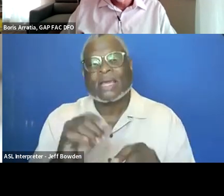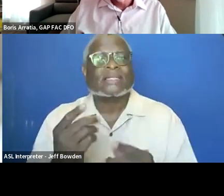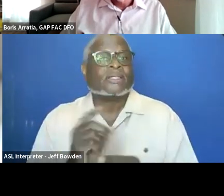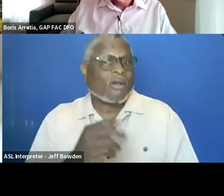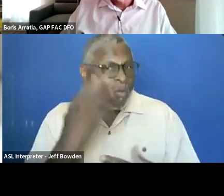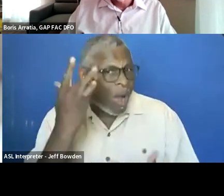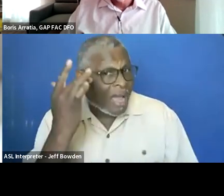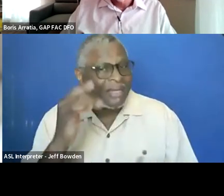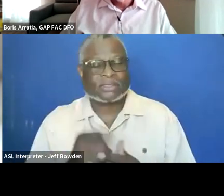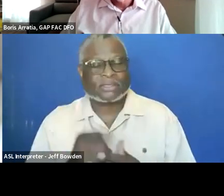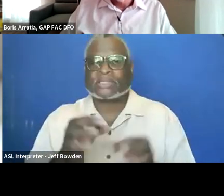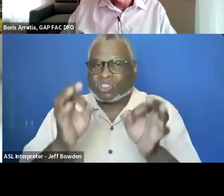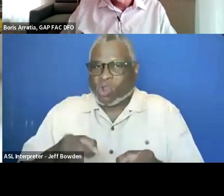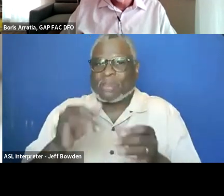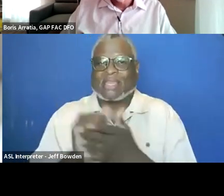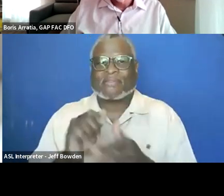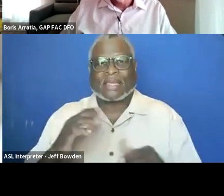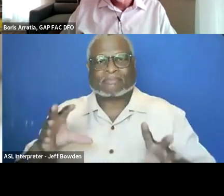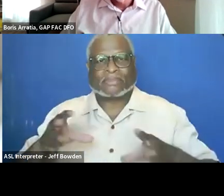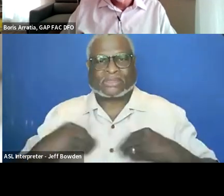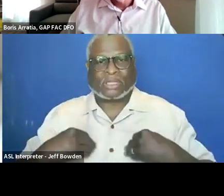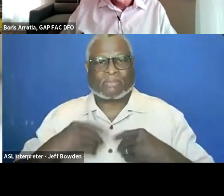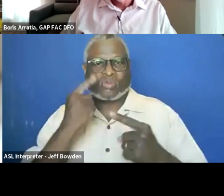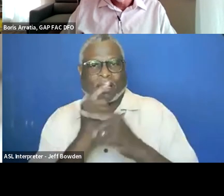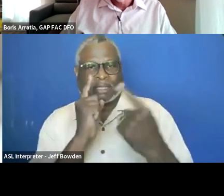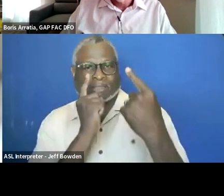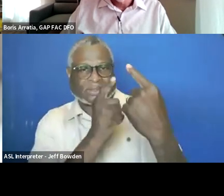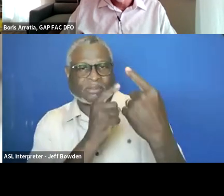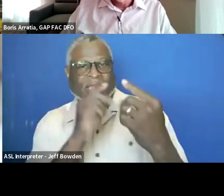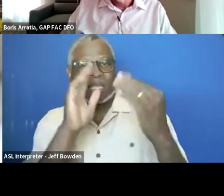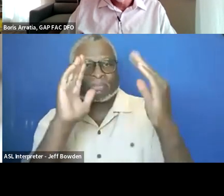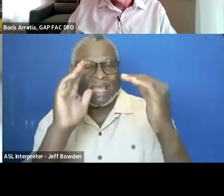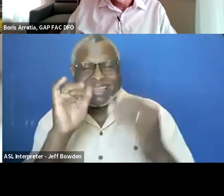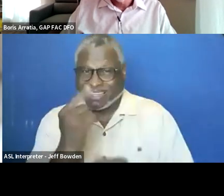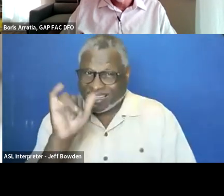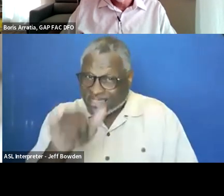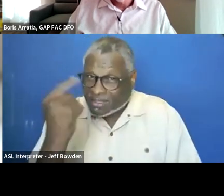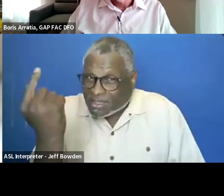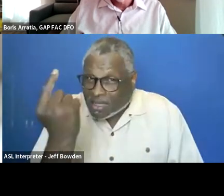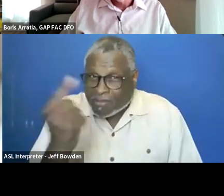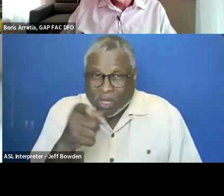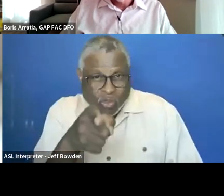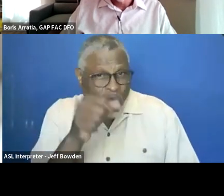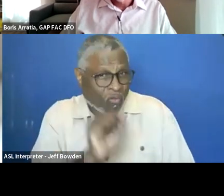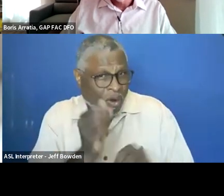to which you are meeting expectations. Is this something that you have been working through in your work?